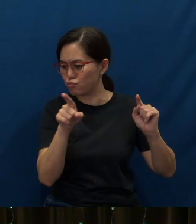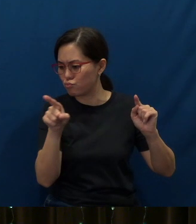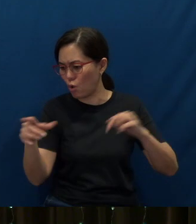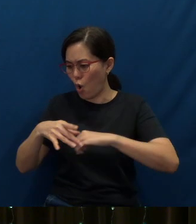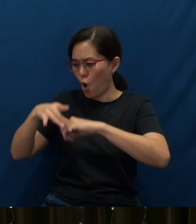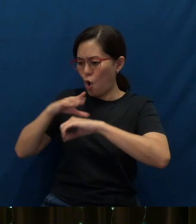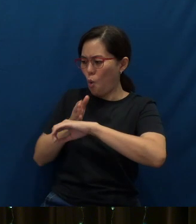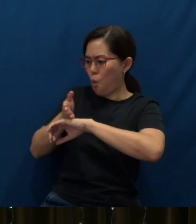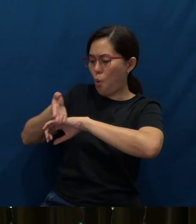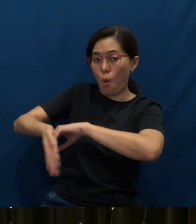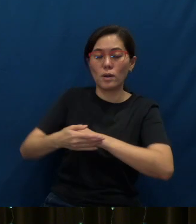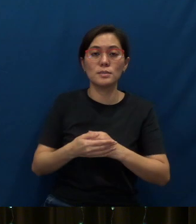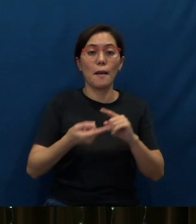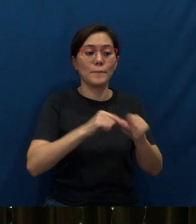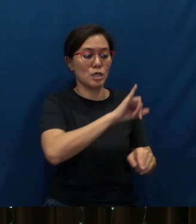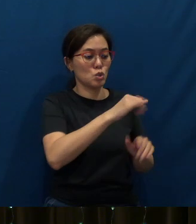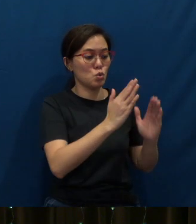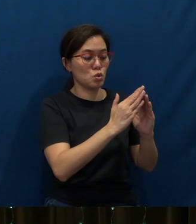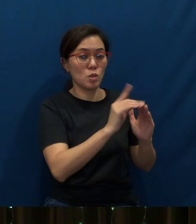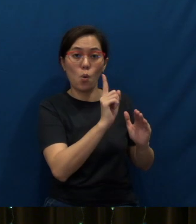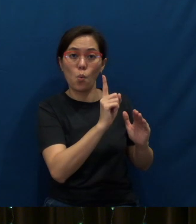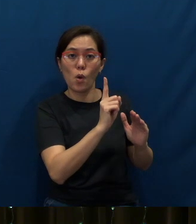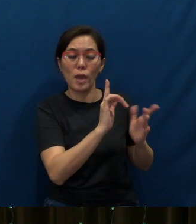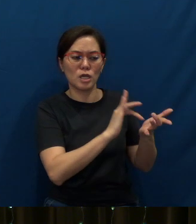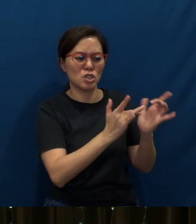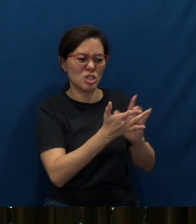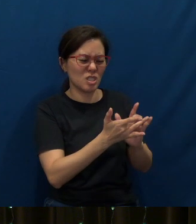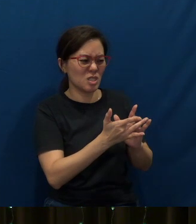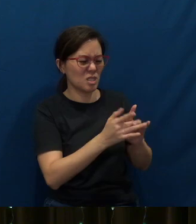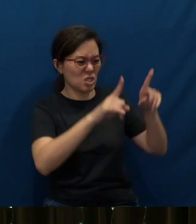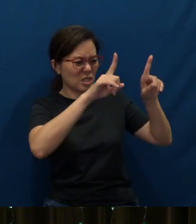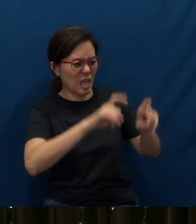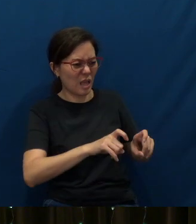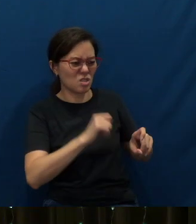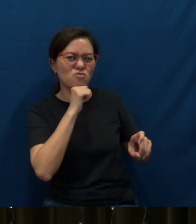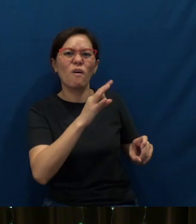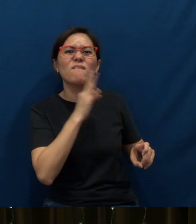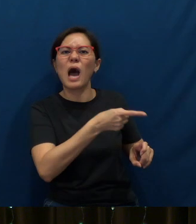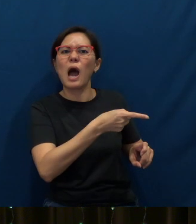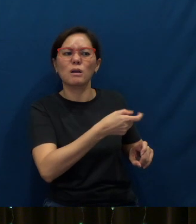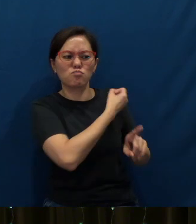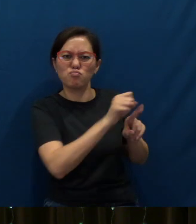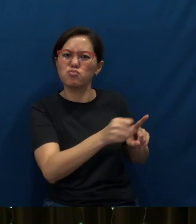But Jerusalem was where Jesus was tried unfairly. He was beaten, he was crucified.